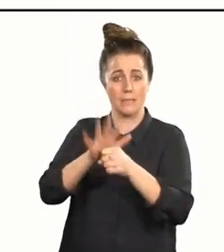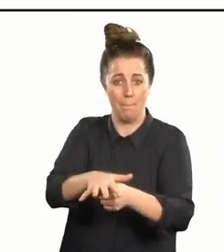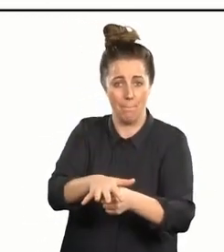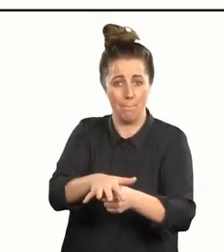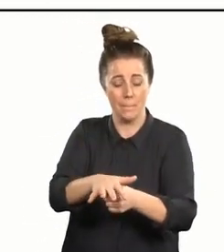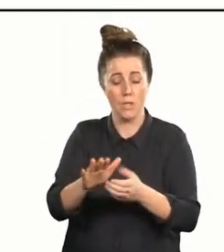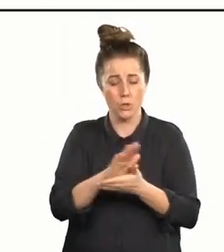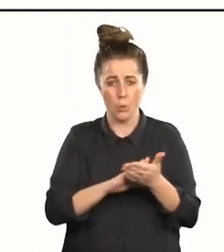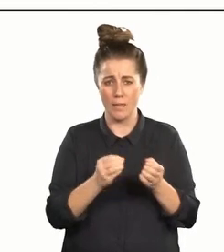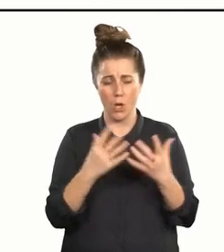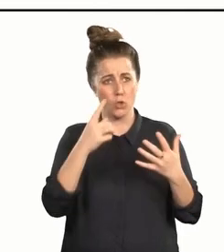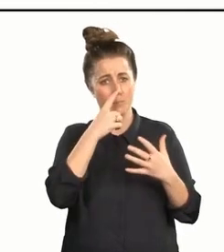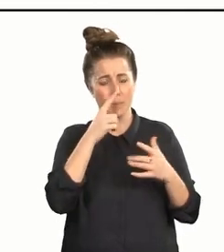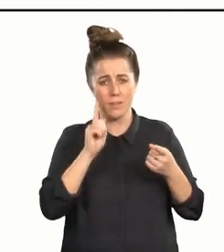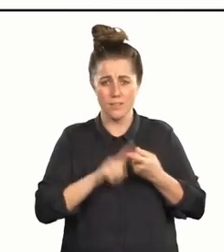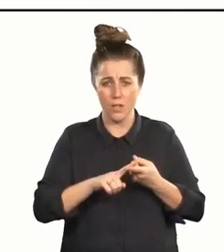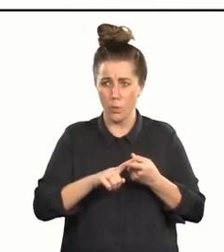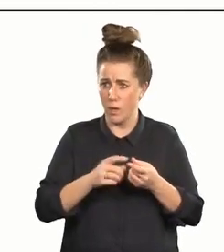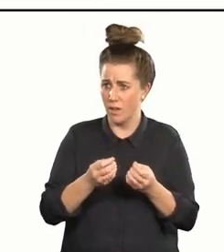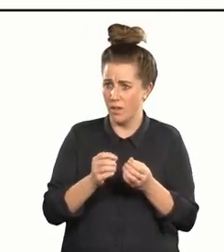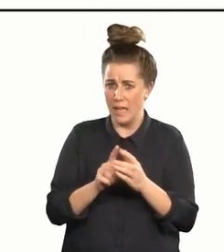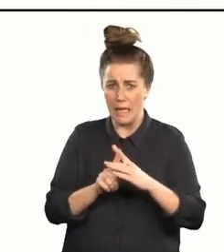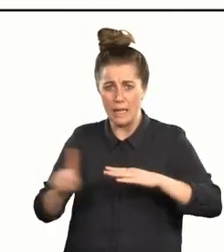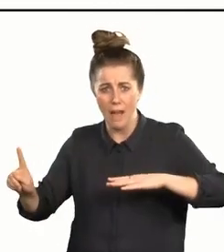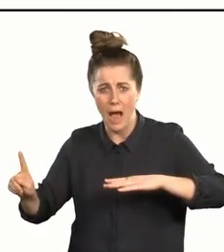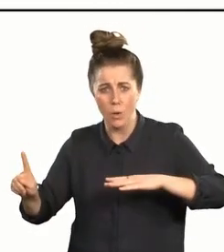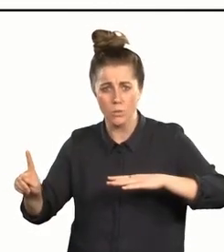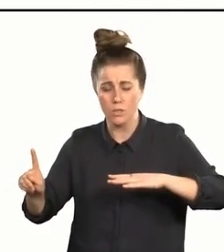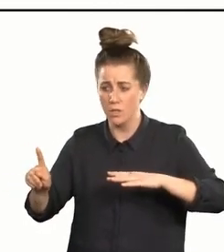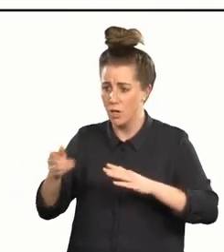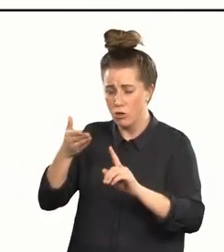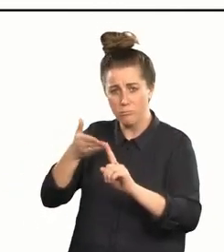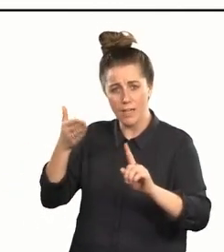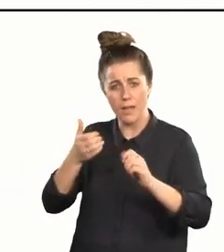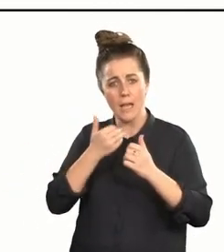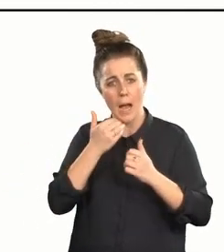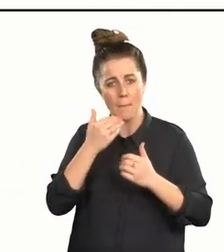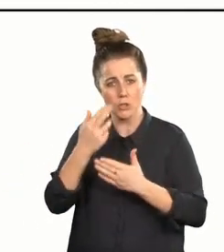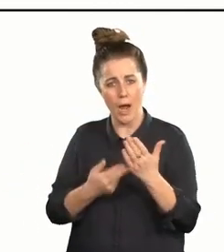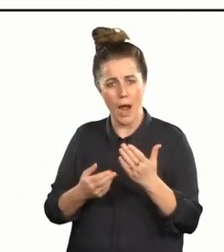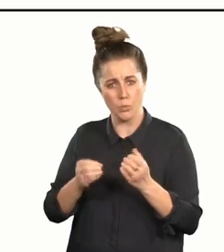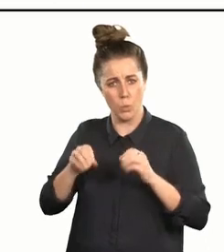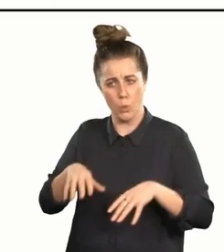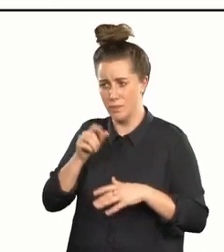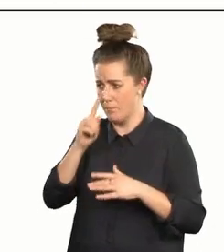We need to own how many people we're still leaving out and recognise how much our arts sector loses out